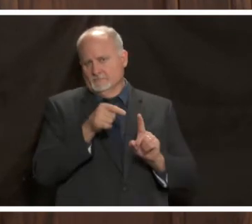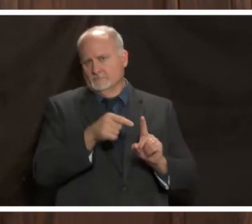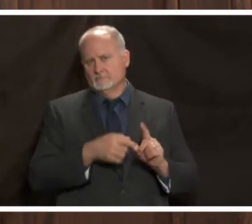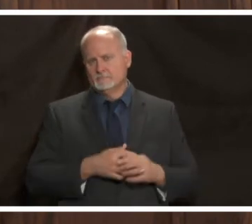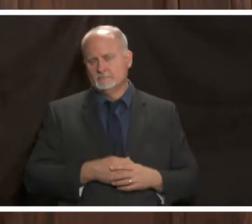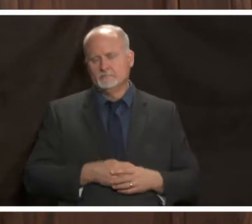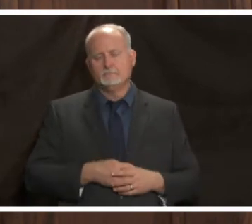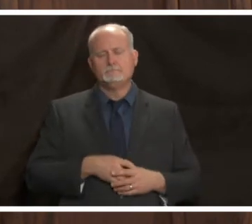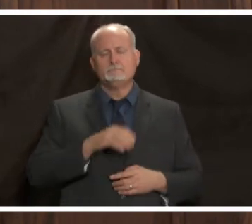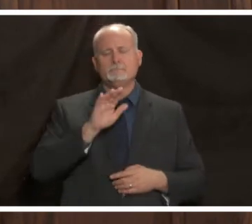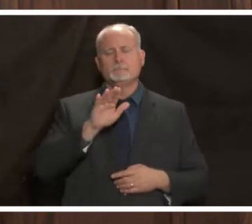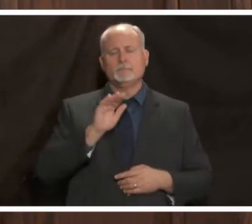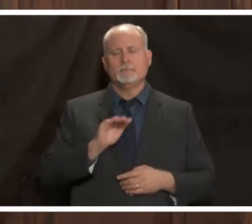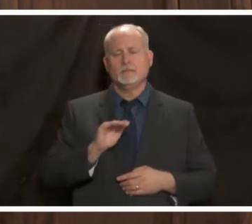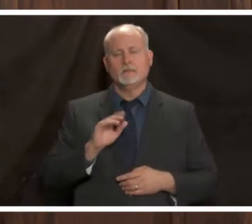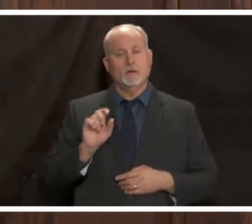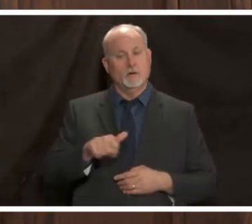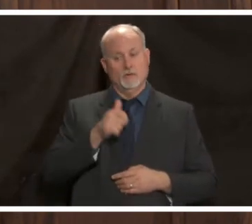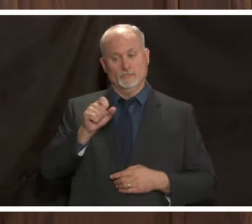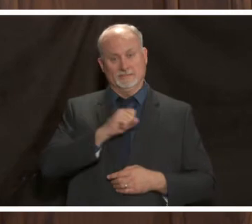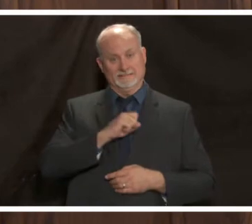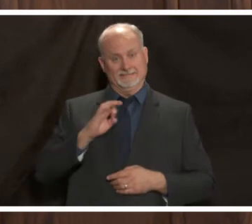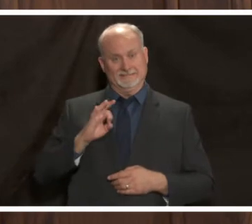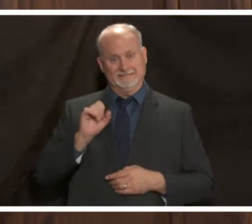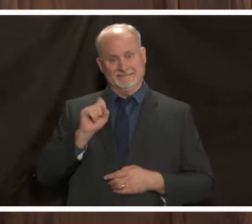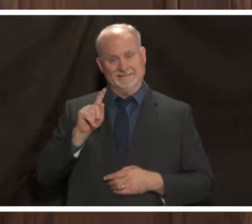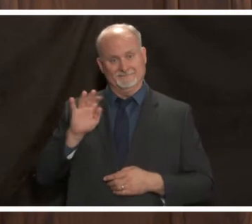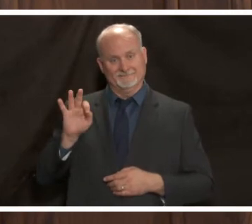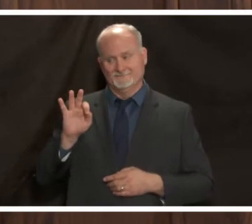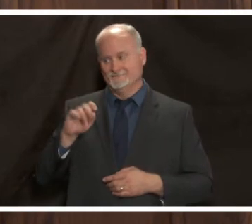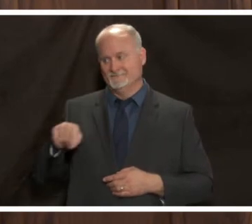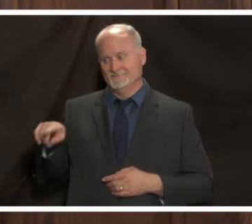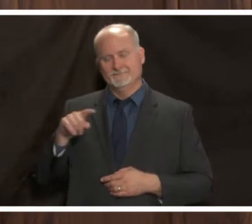now as far as other staffing concern that we've had is you know it's no secret that